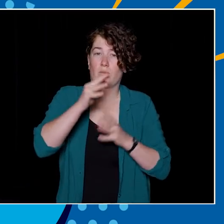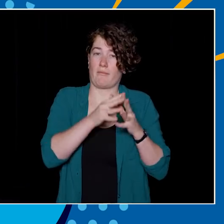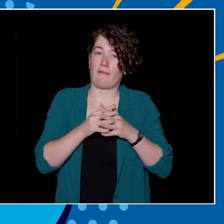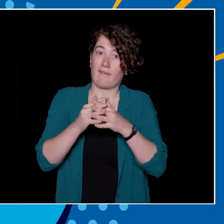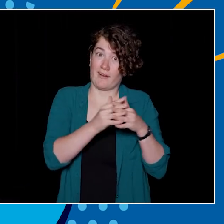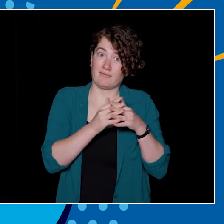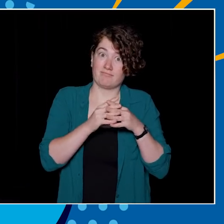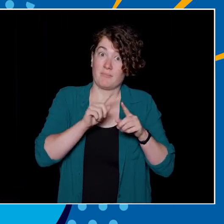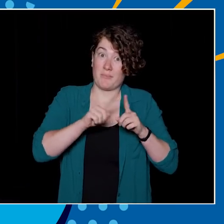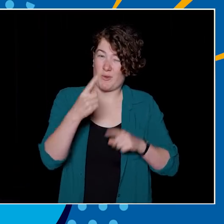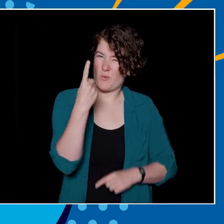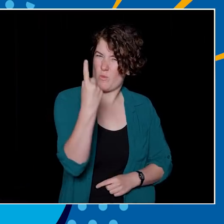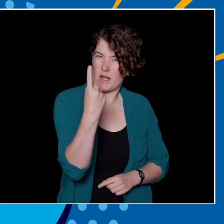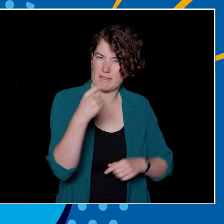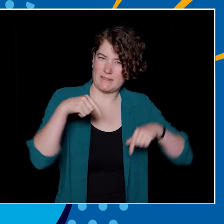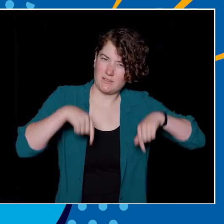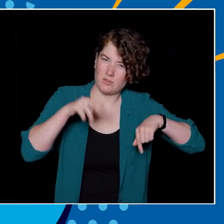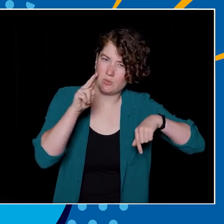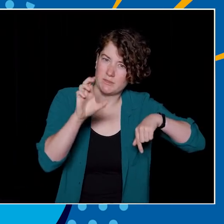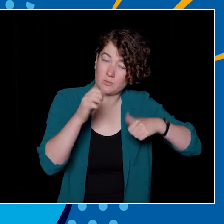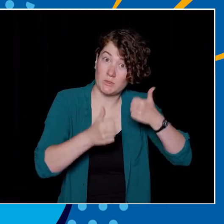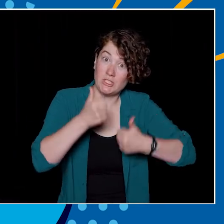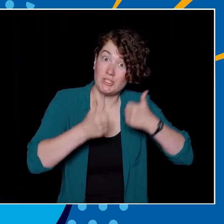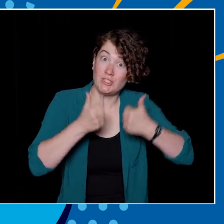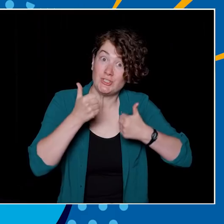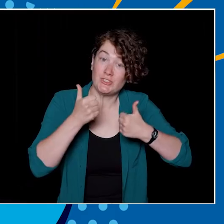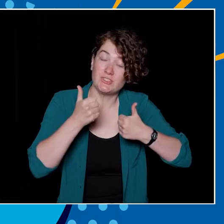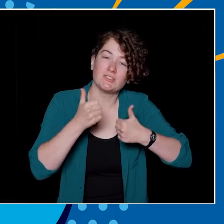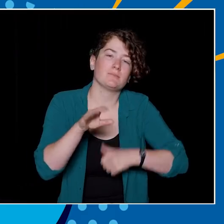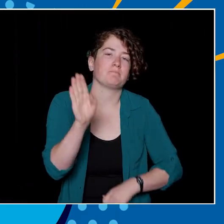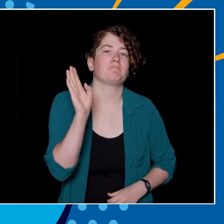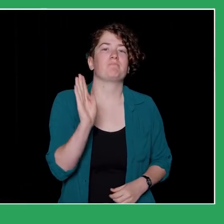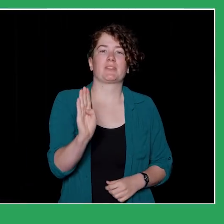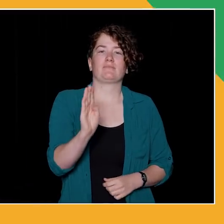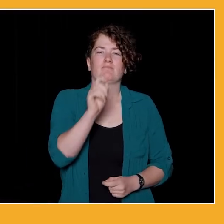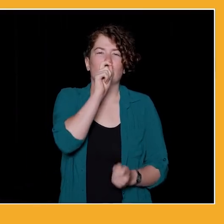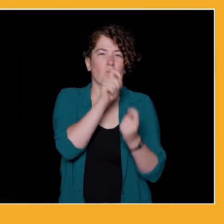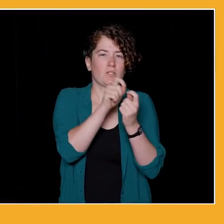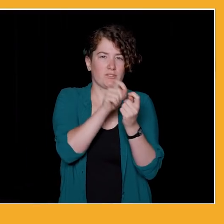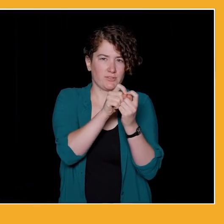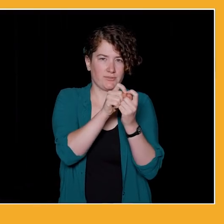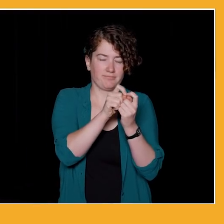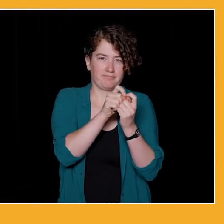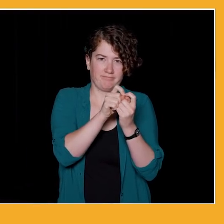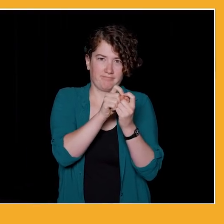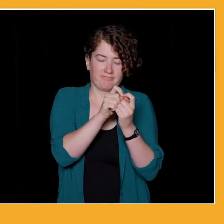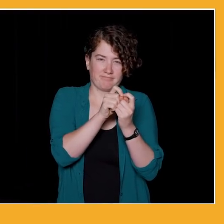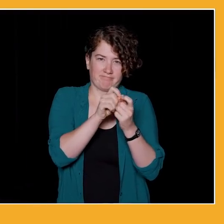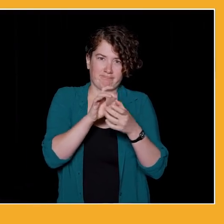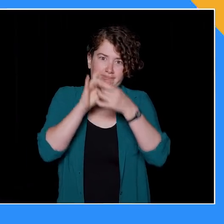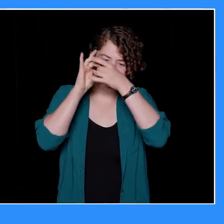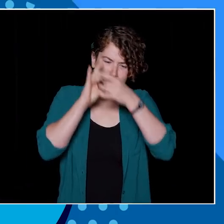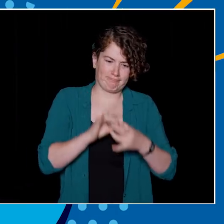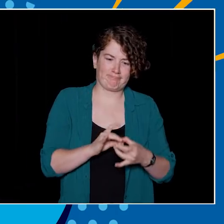only one of these is here at UBC and time. The answer is B, Witches, Myth and Reality that examines the cultural,